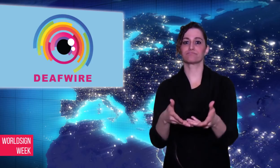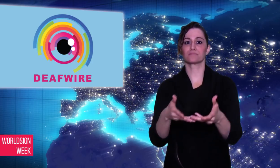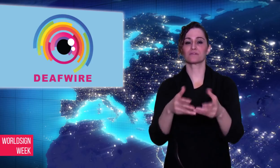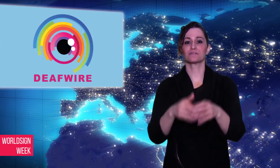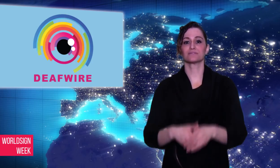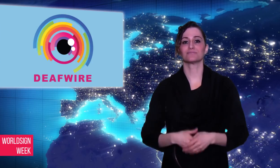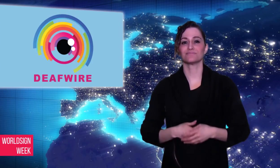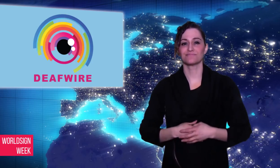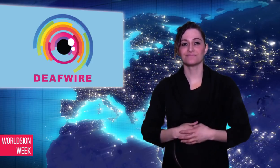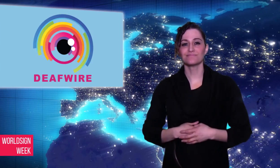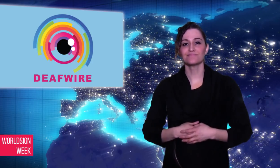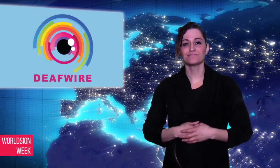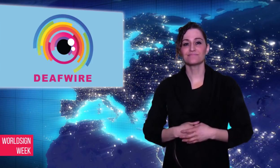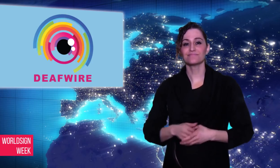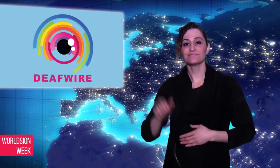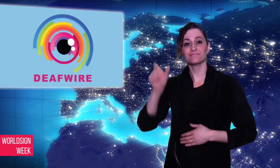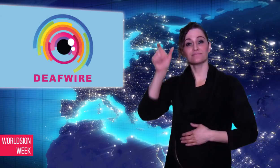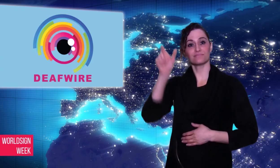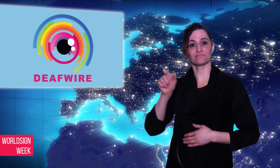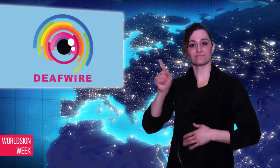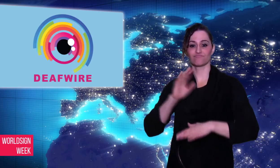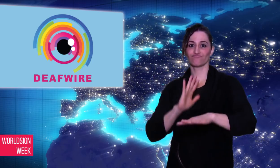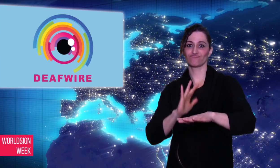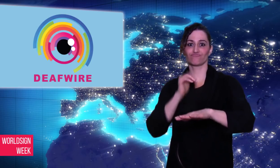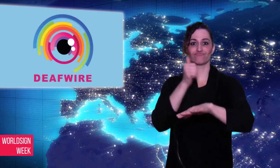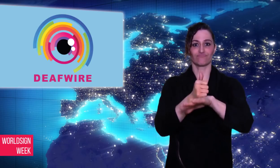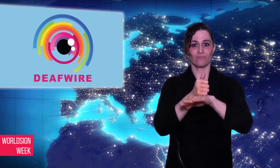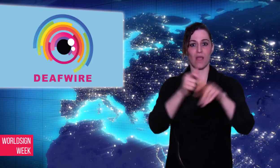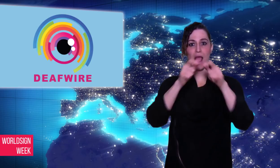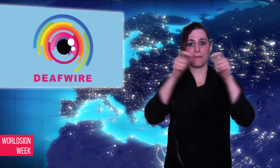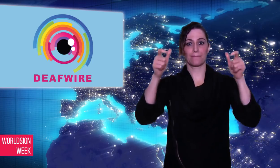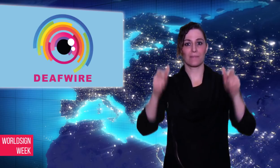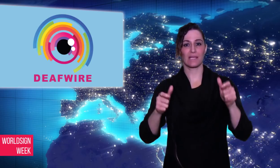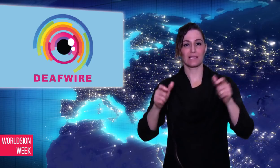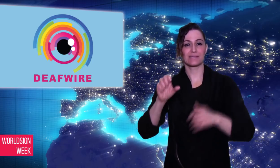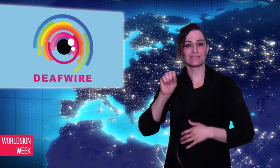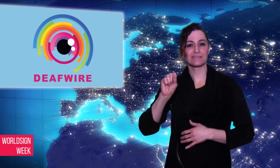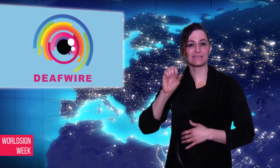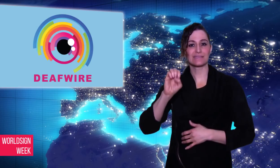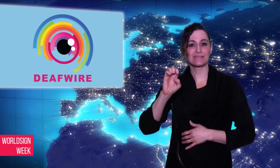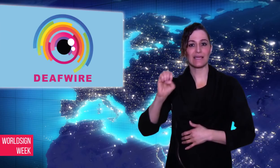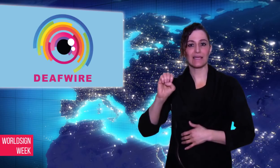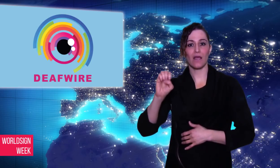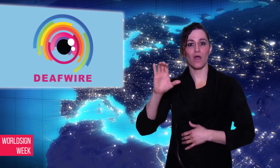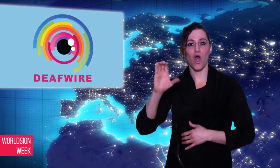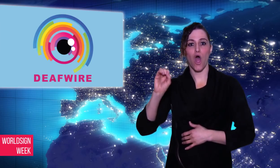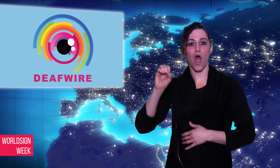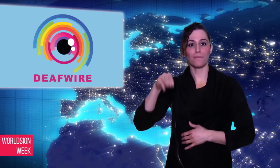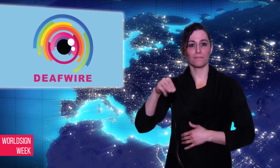language education. She founded SeeCom